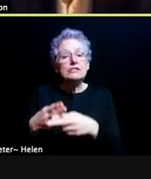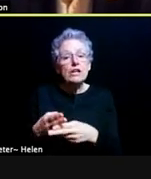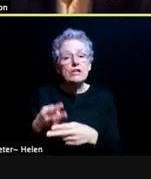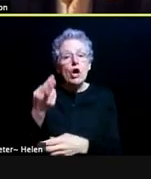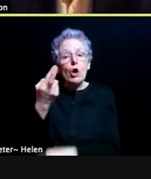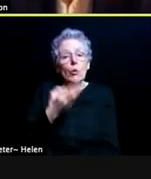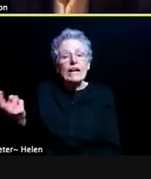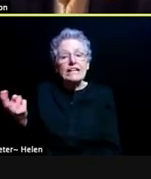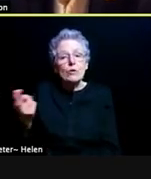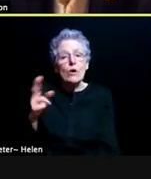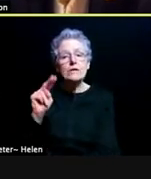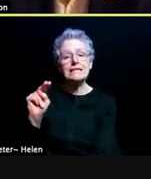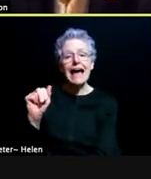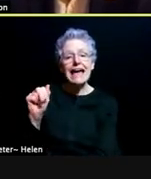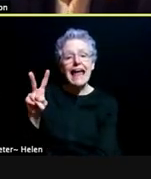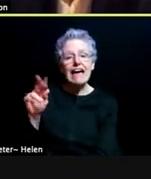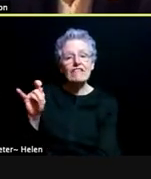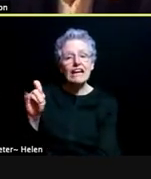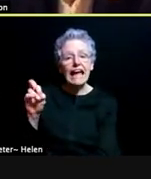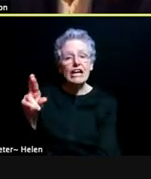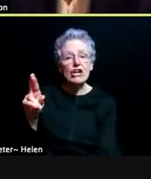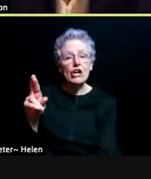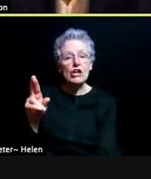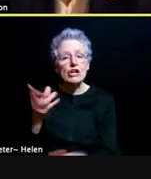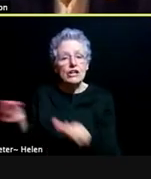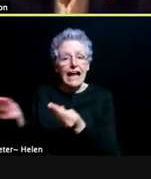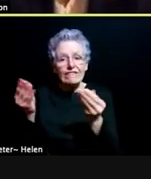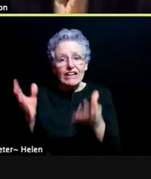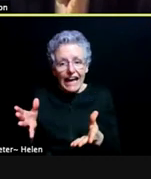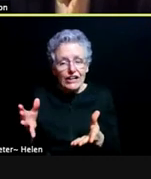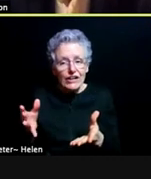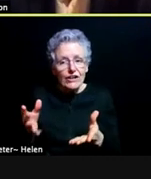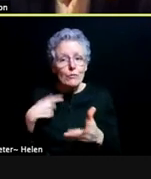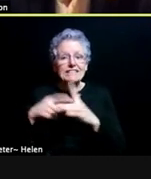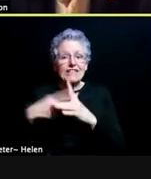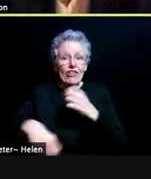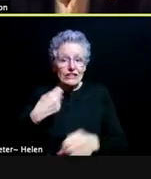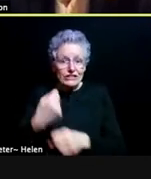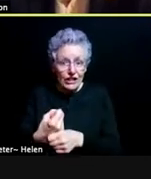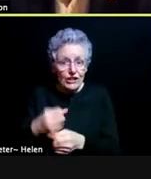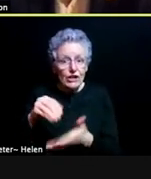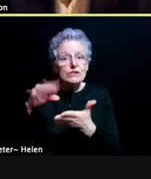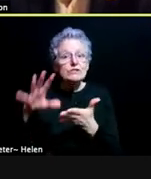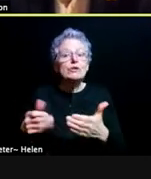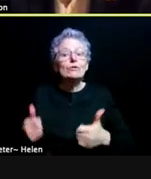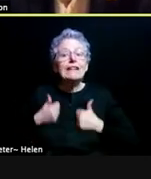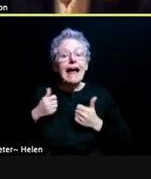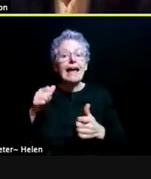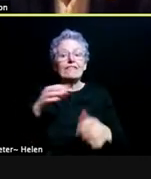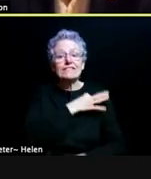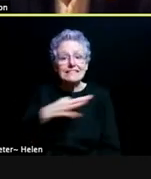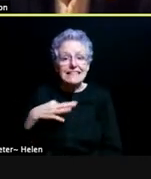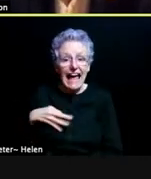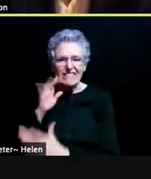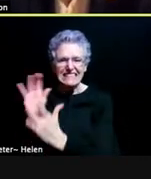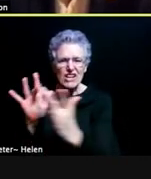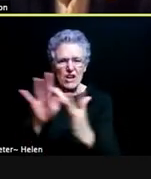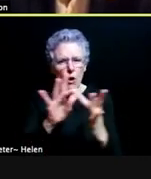which allows a student life staff over 120 to reach out to over 2,000 first and second year students